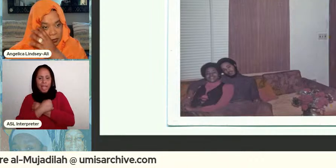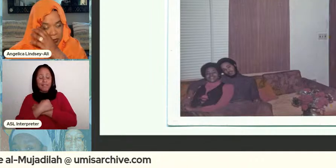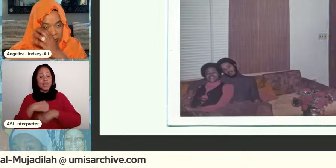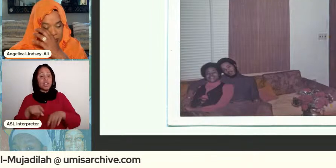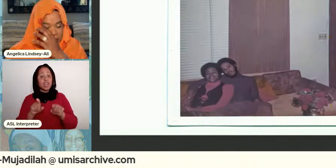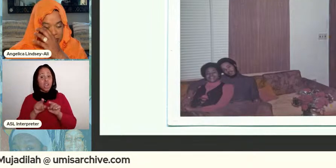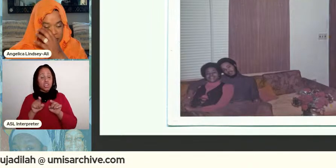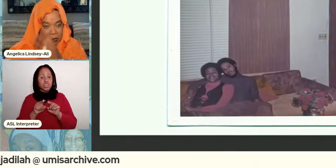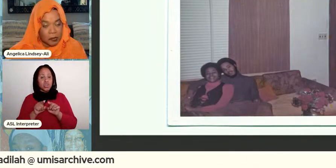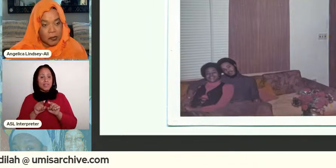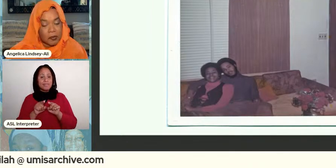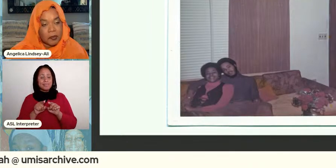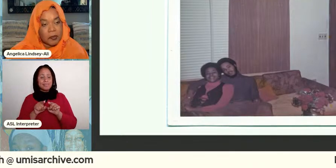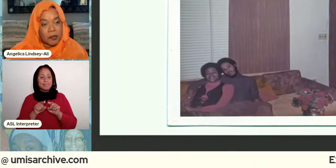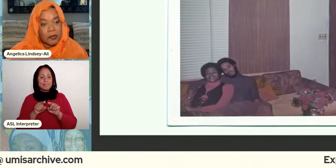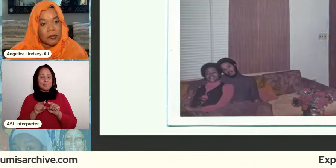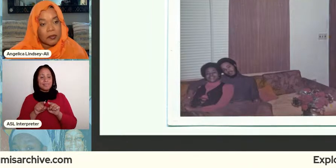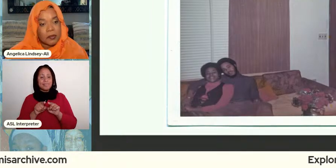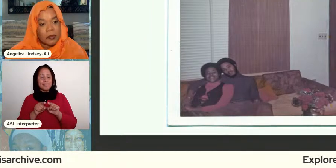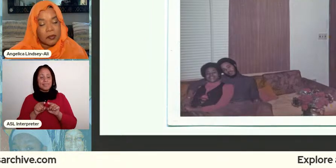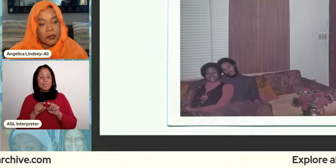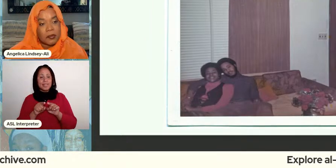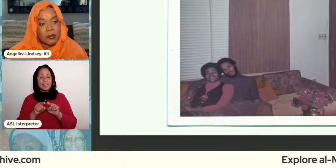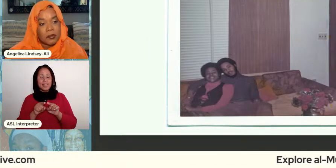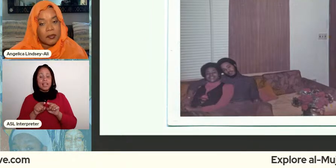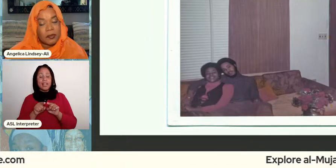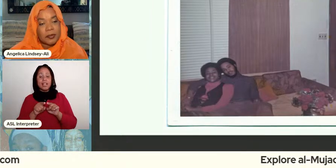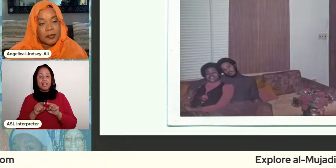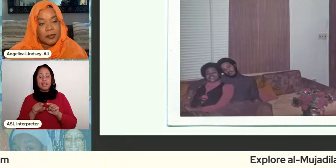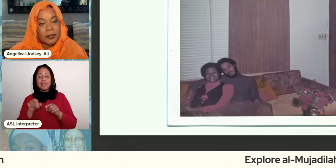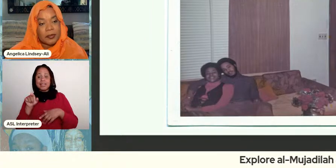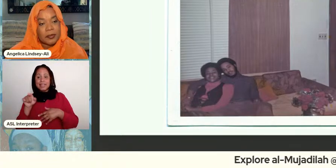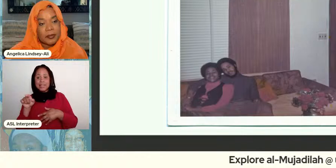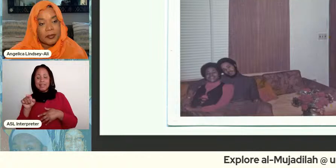site people can go read what he says right but like he's like you know they were in love from